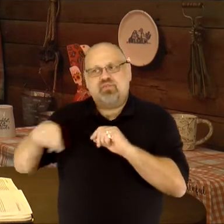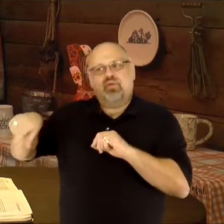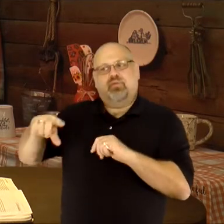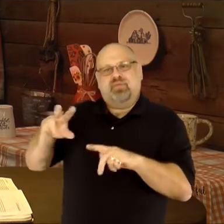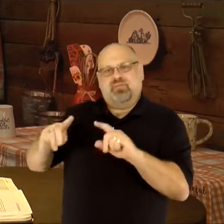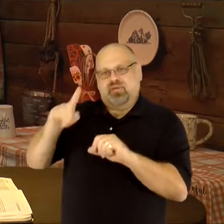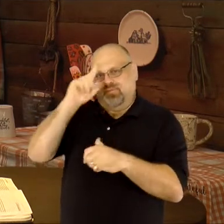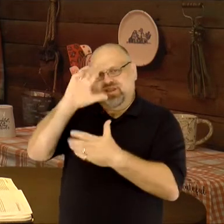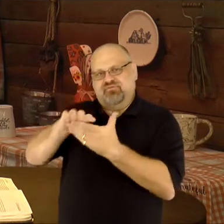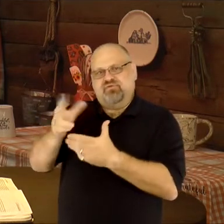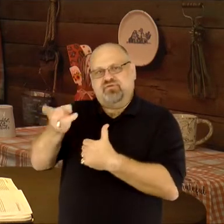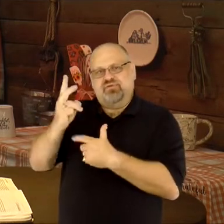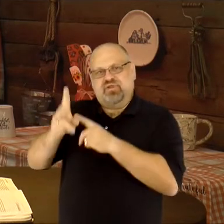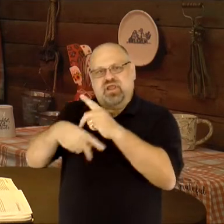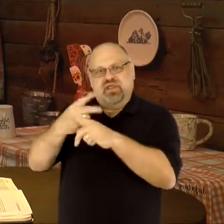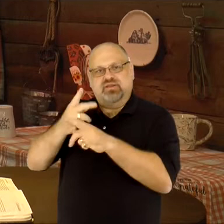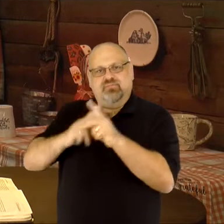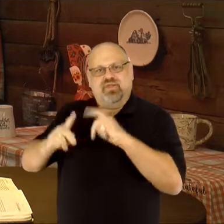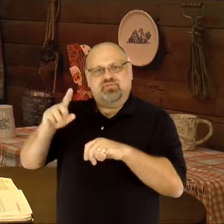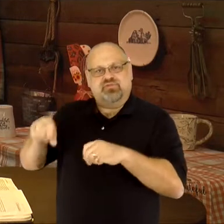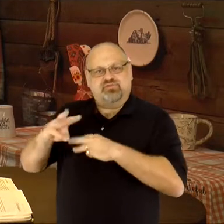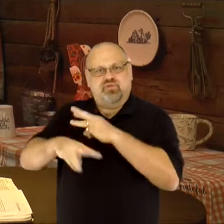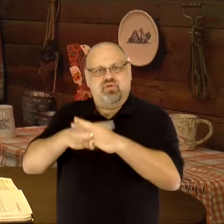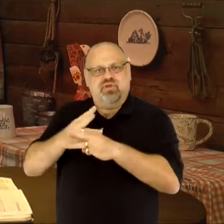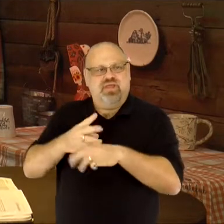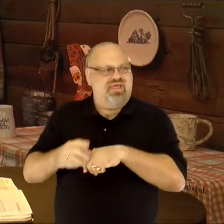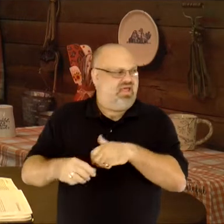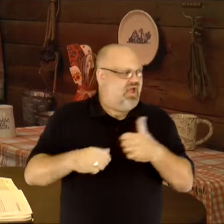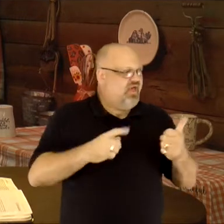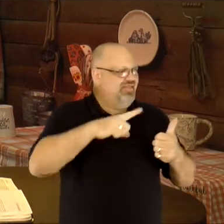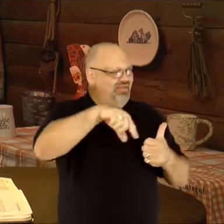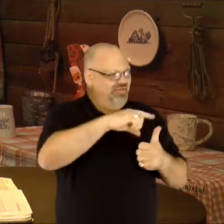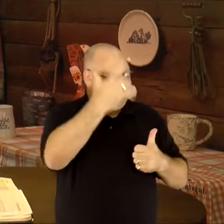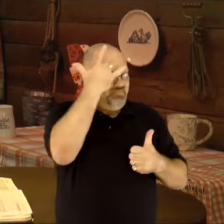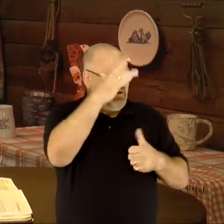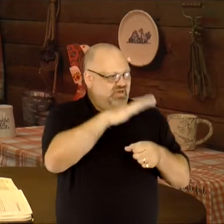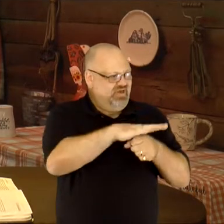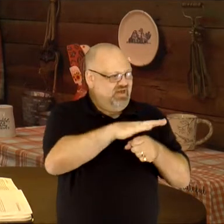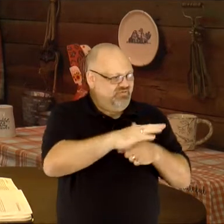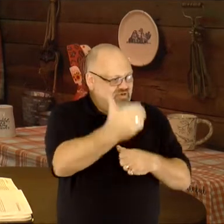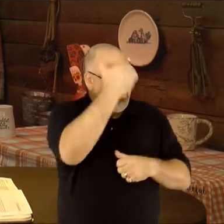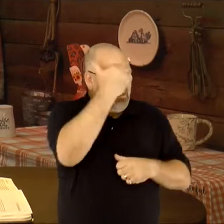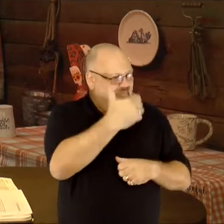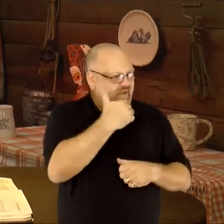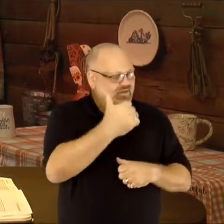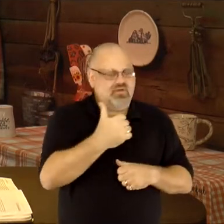two kinds of people in this world and there are those smart enough to know better." While Robert